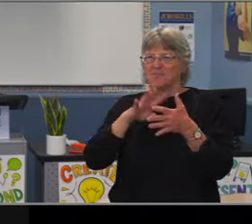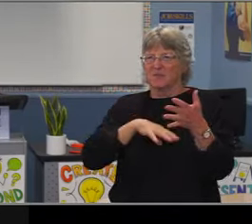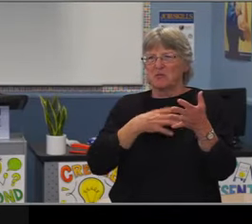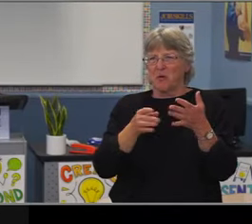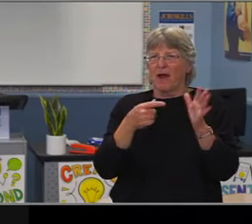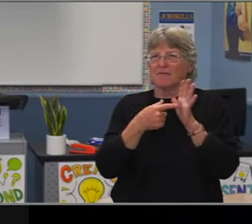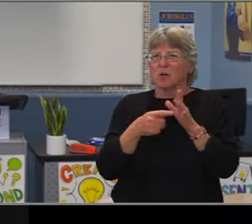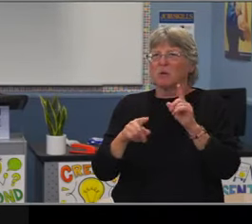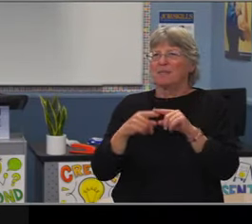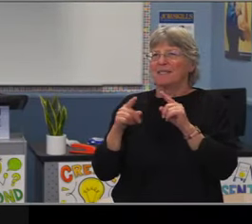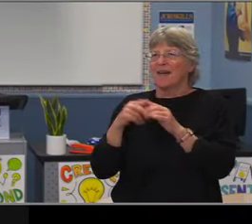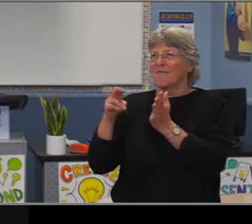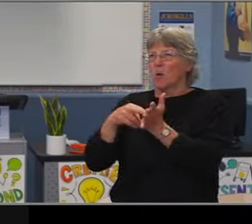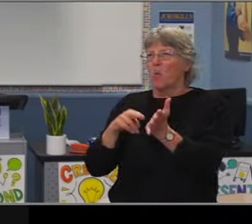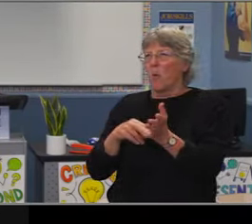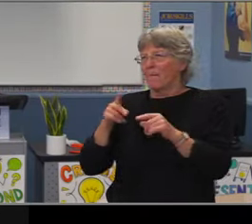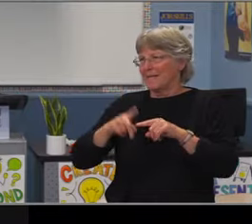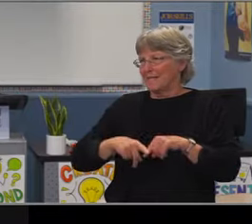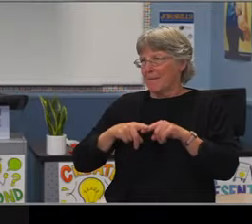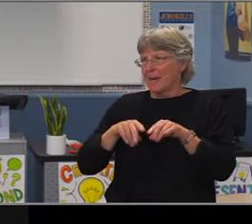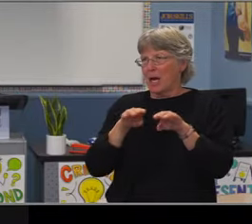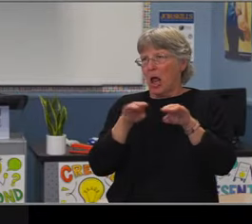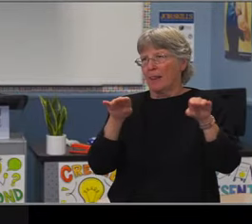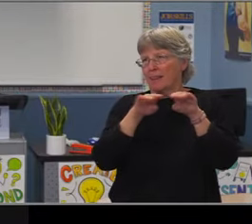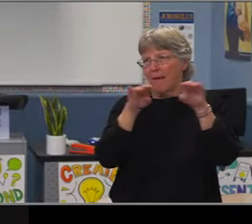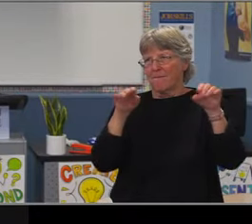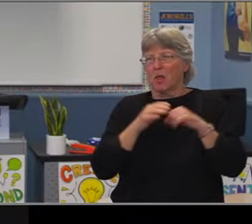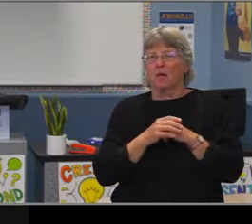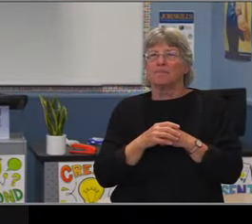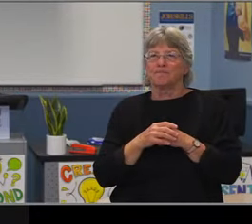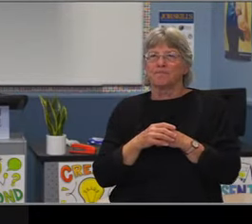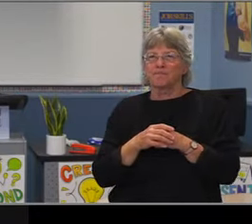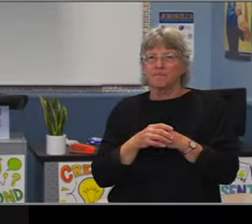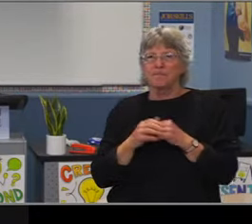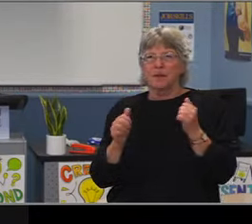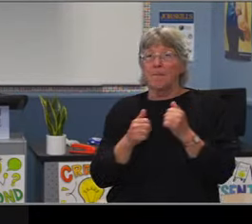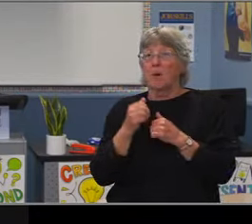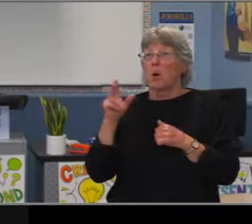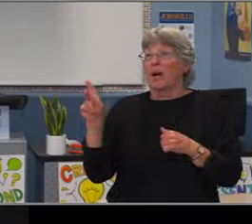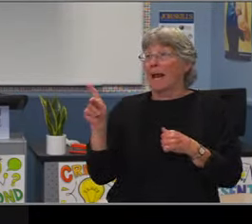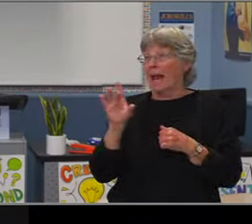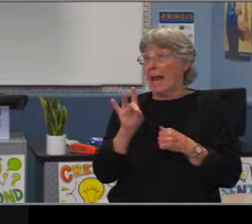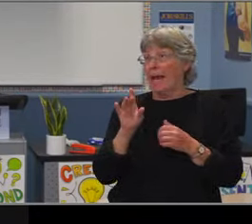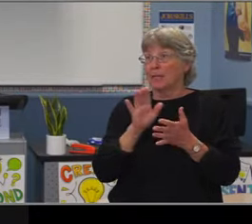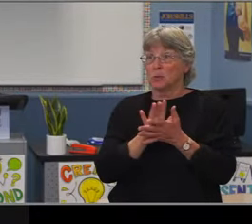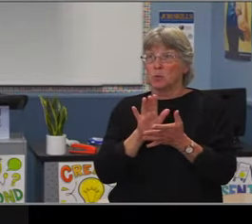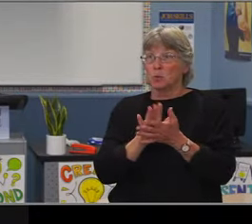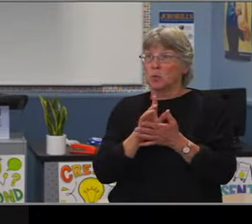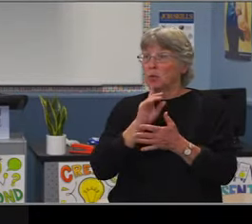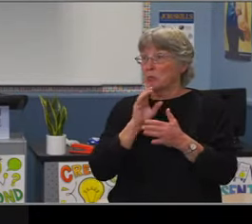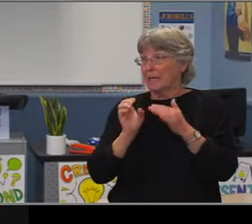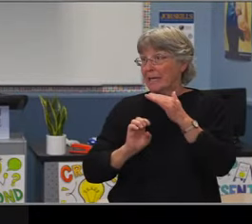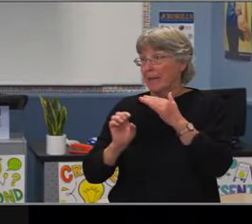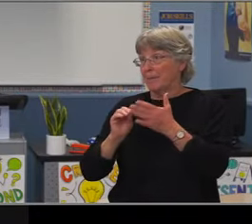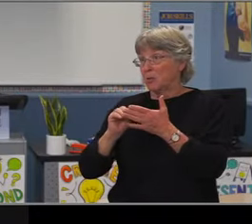And then at the high end, Robinson, 75% of Robinson's middle school students are residents students.